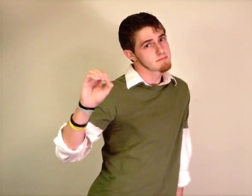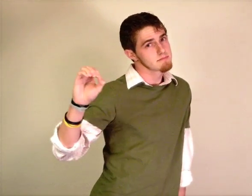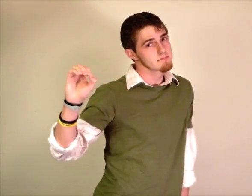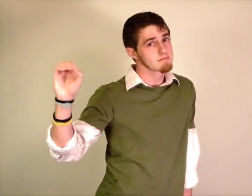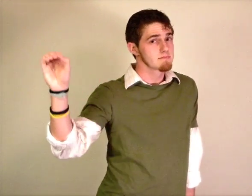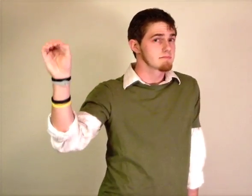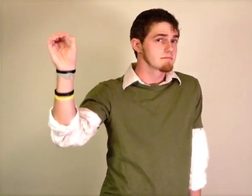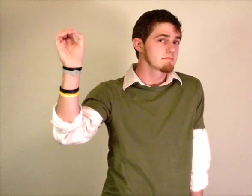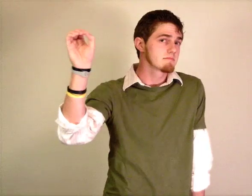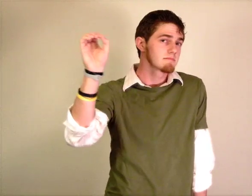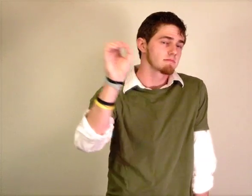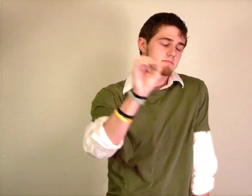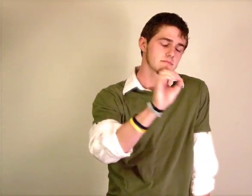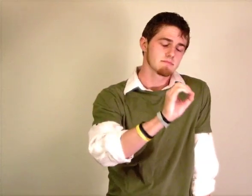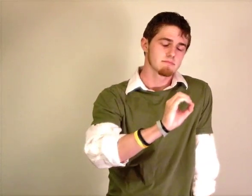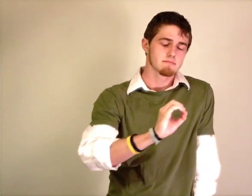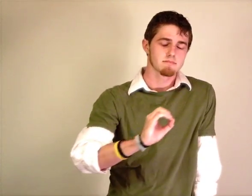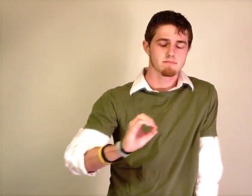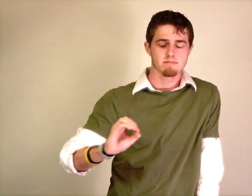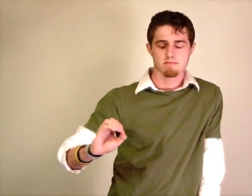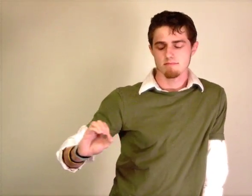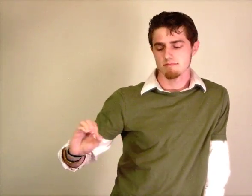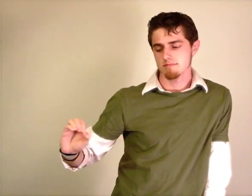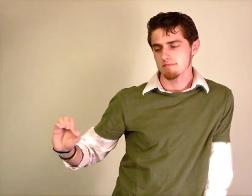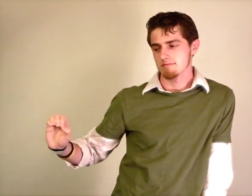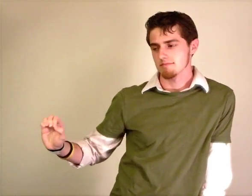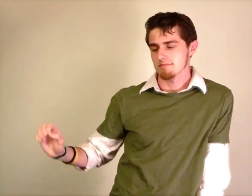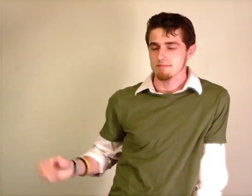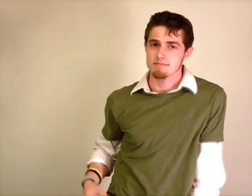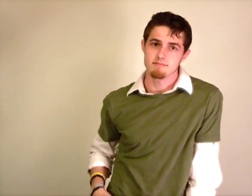Oooo, Oooo, Oooo